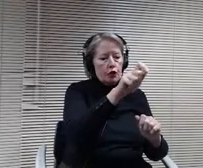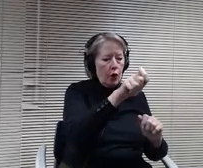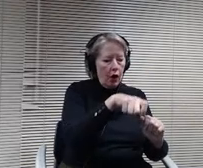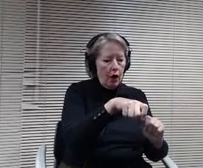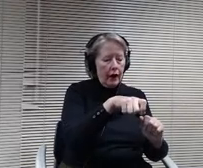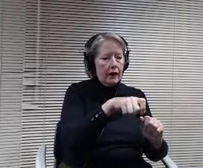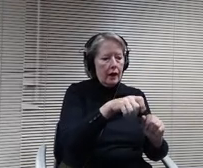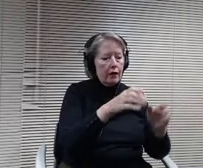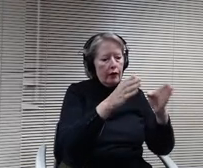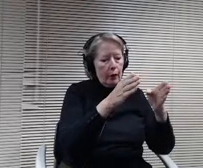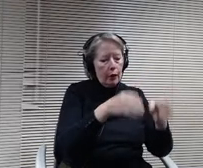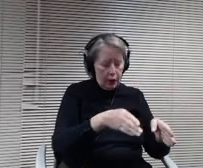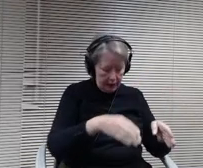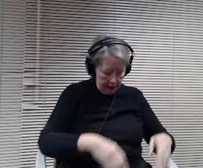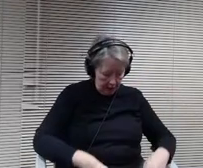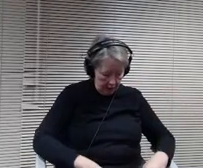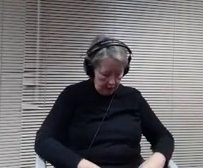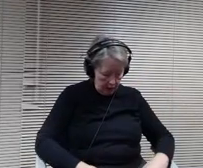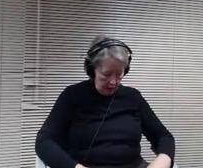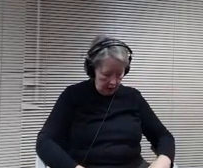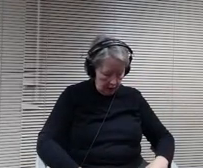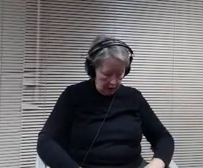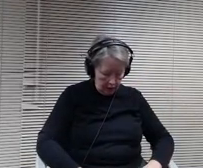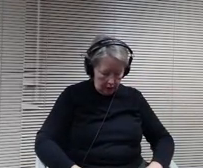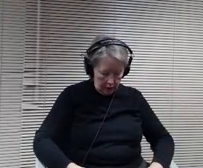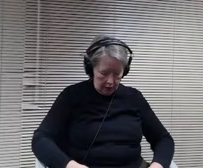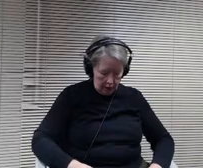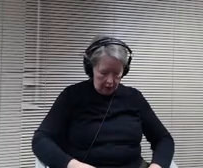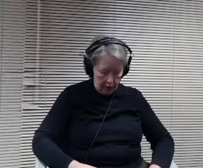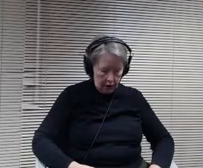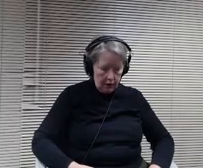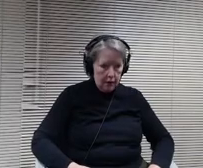Straw man or whatever, and then it must have straps on the